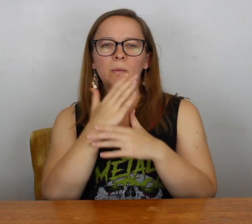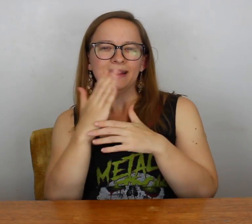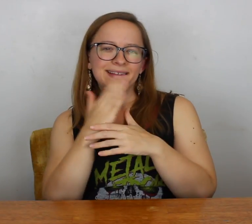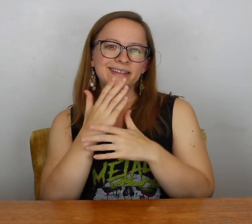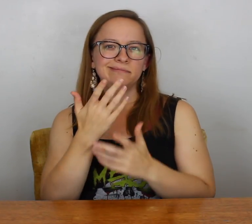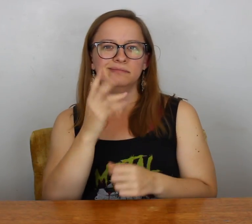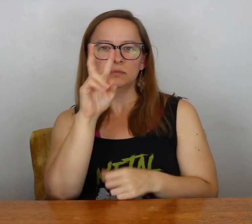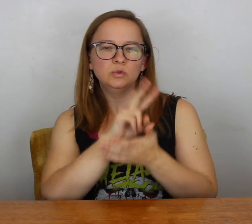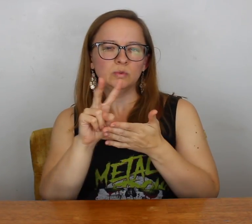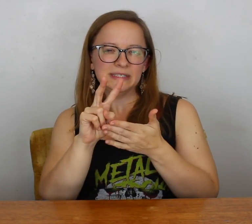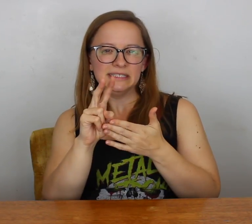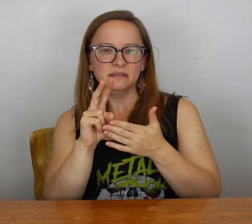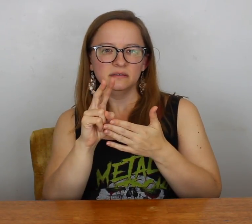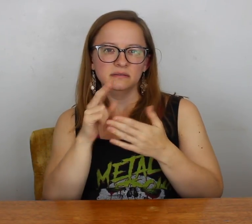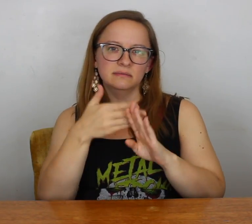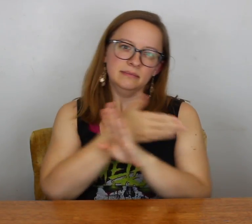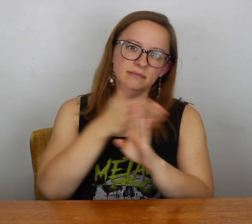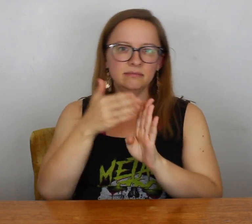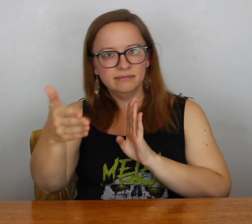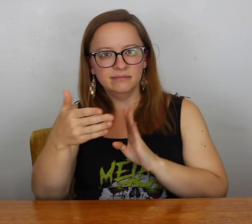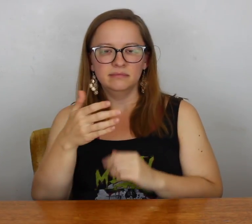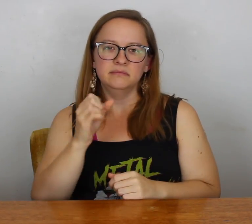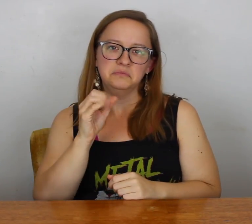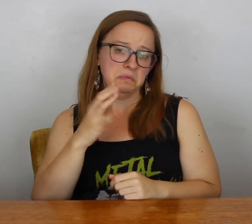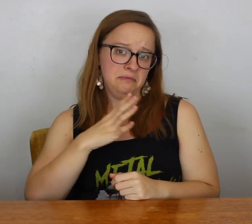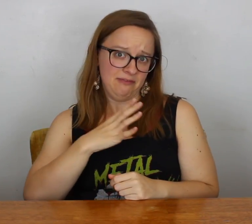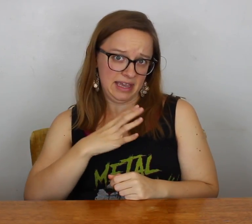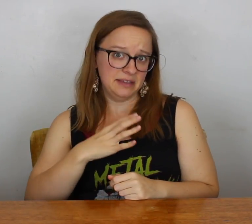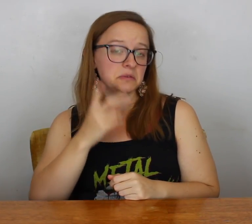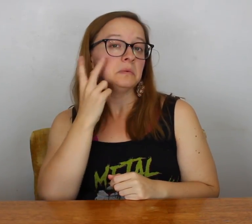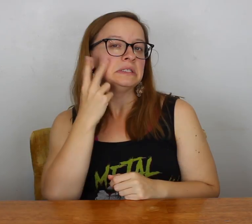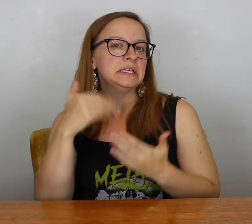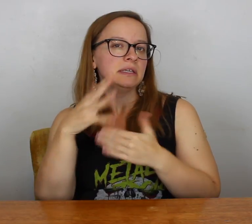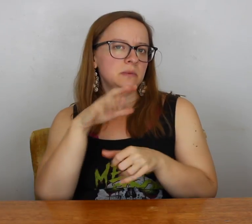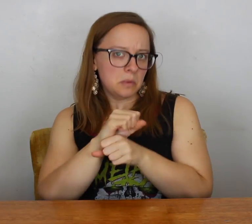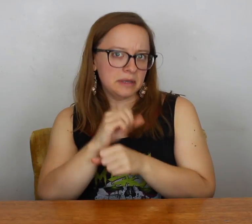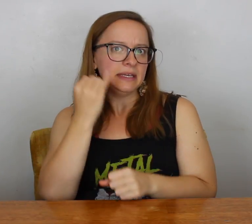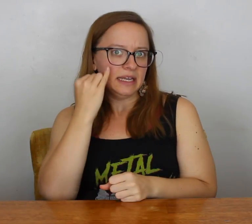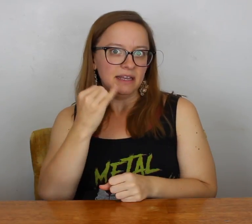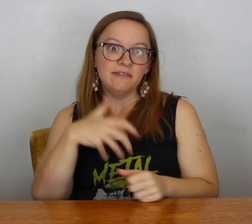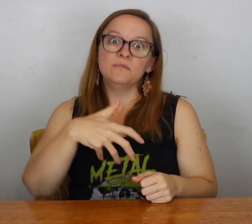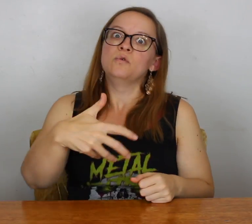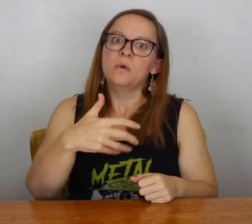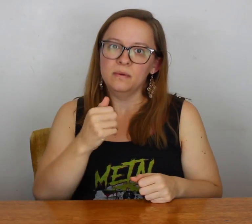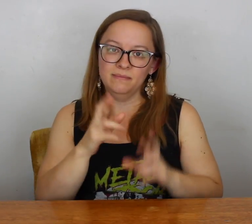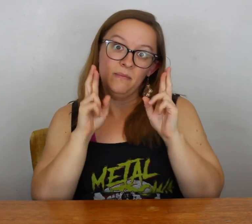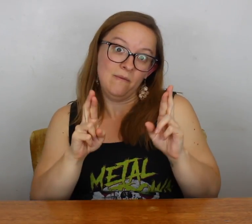She said it should be about a 2 week difference smaller or larger. So we'll see at the next appointment if I've grown.